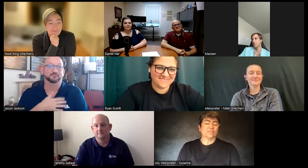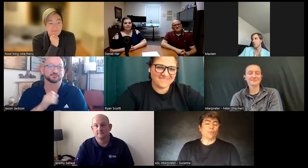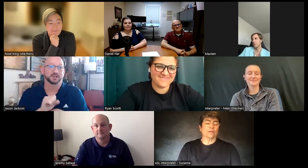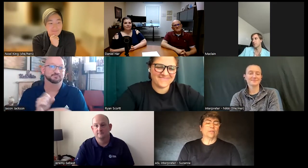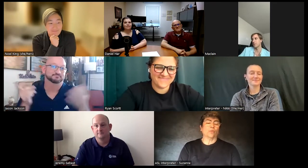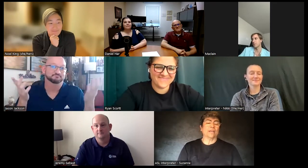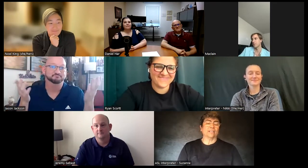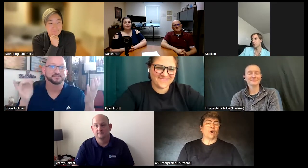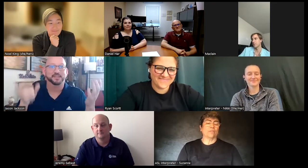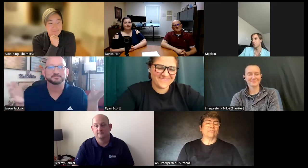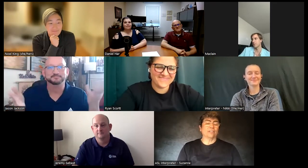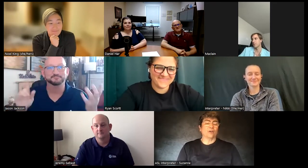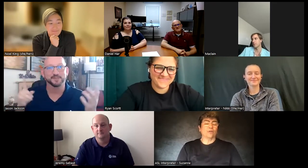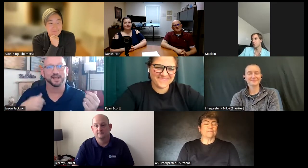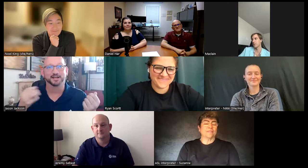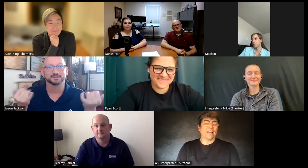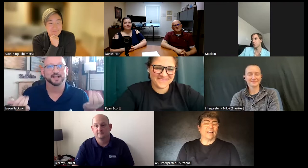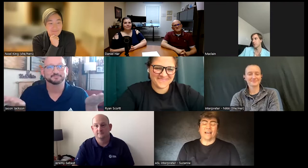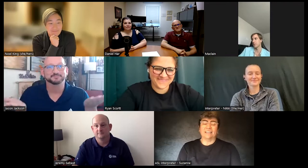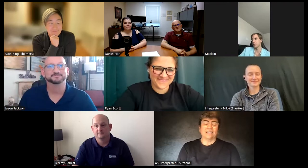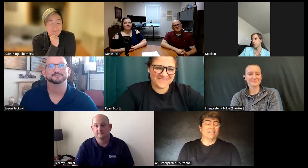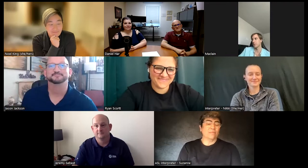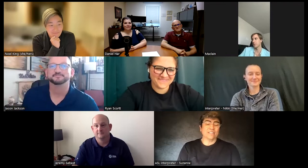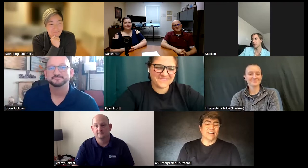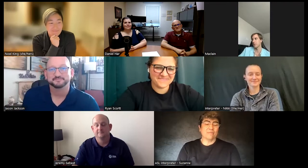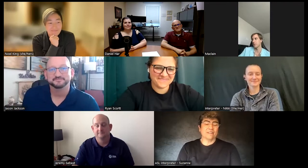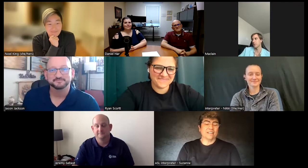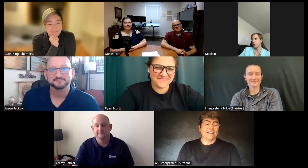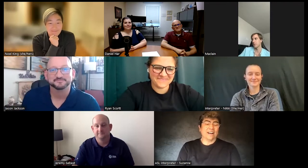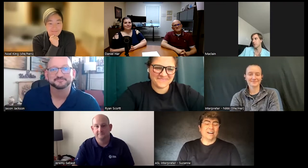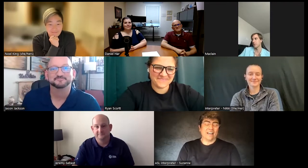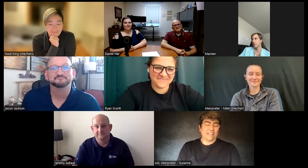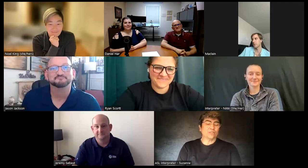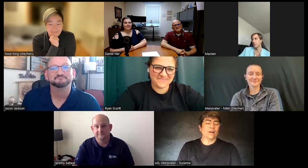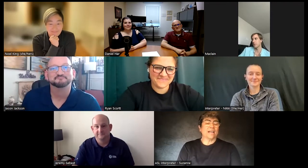just went with the wind go with the flow and I love my job uh and that's where I